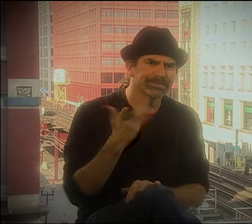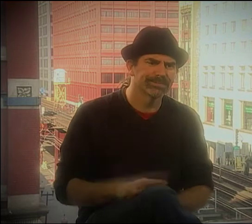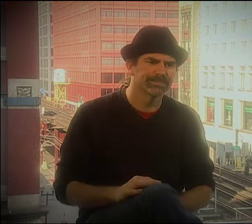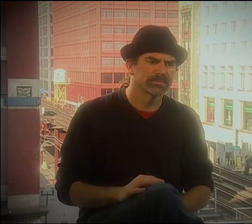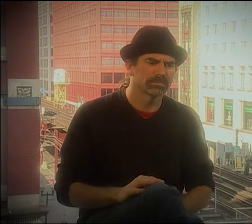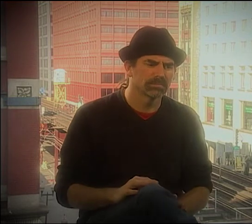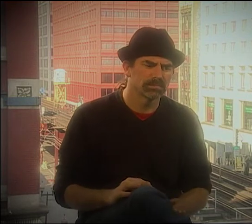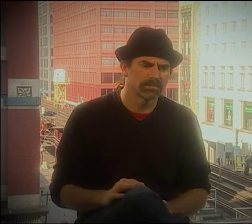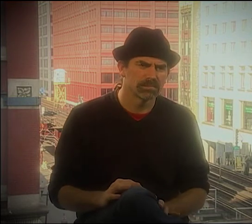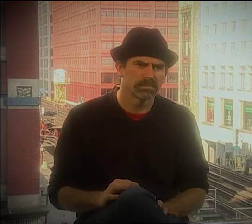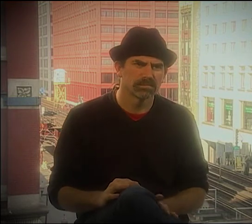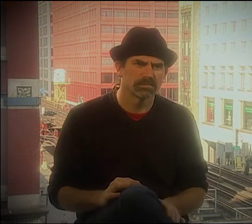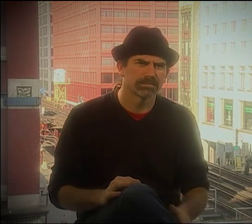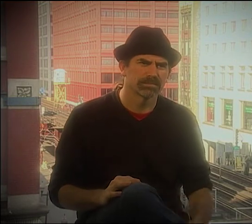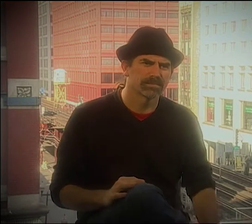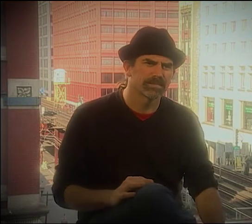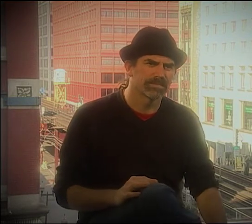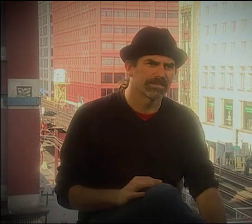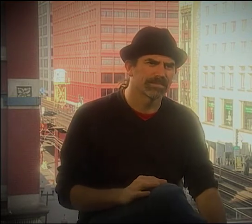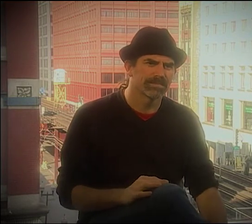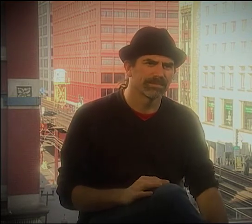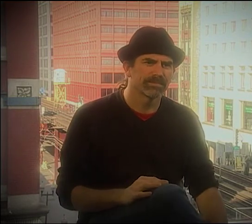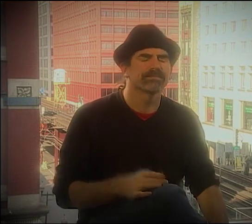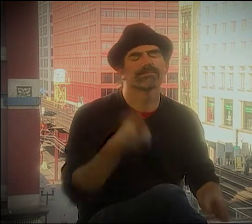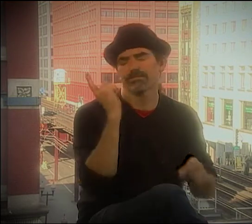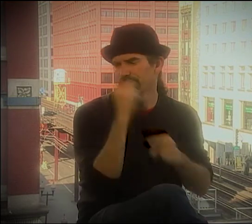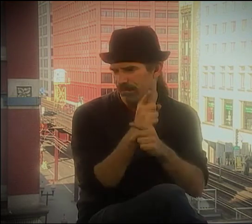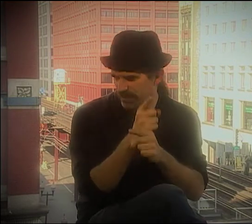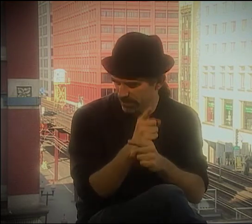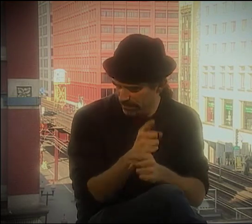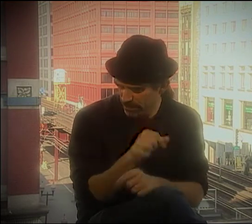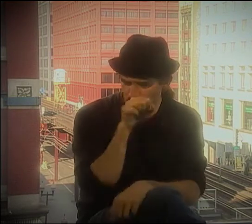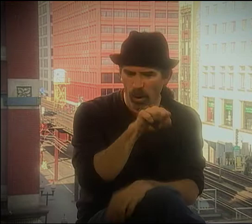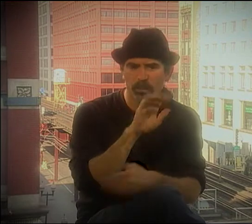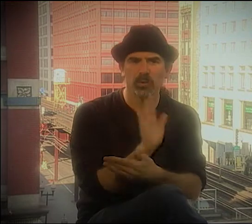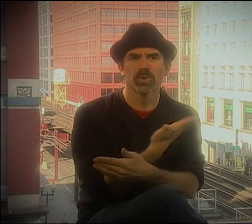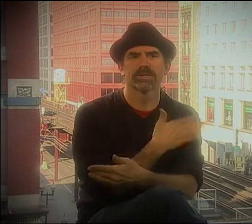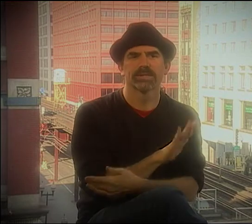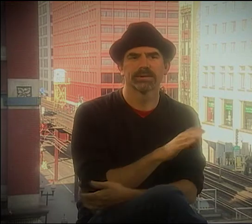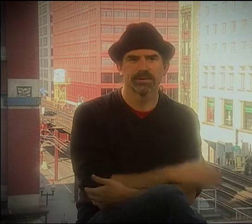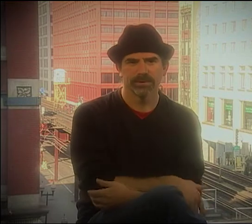HE KEPT WORKING AT IT, YOU KNOW HE KEEPS FIGHTING IT. HE'S GOT HIS ENERGY. THAT'S HIS ART.